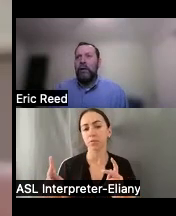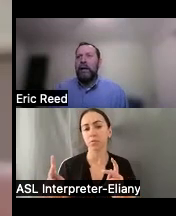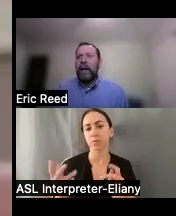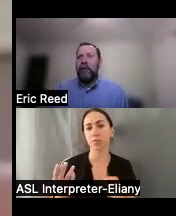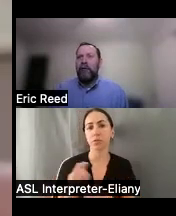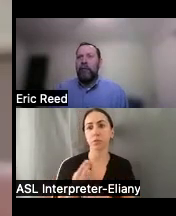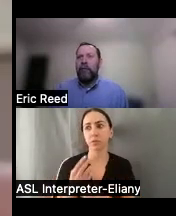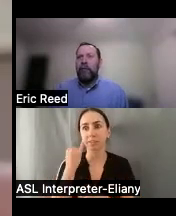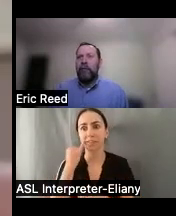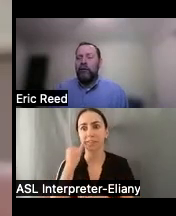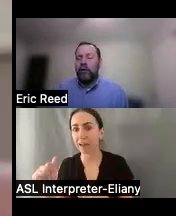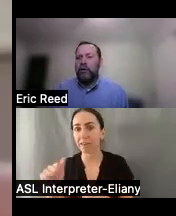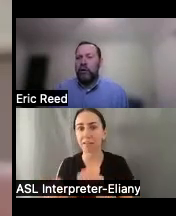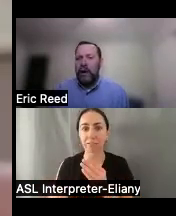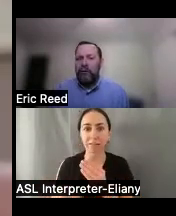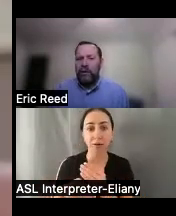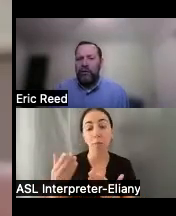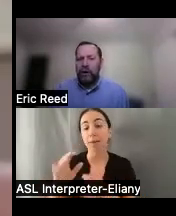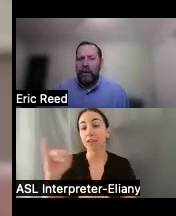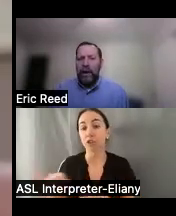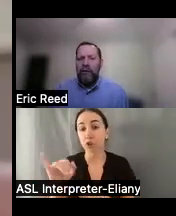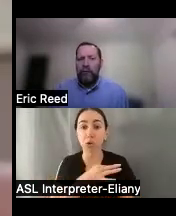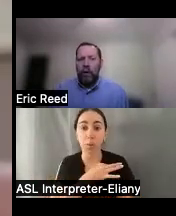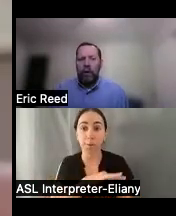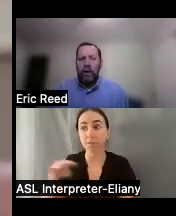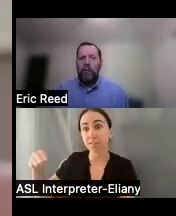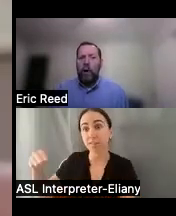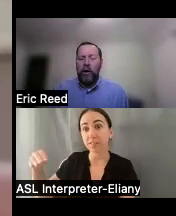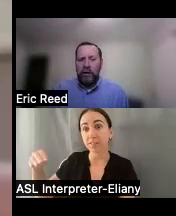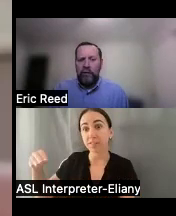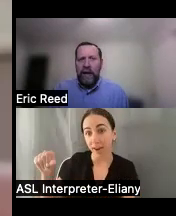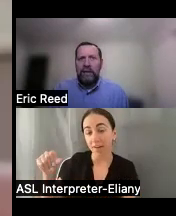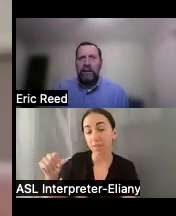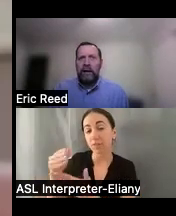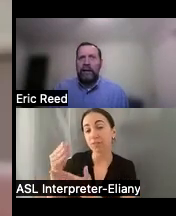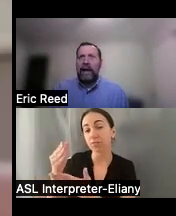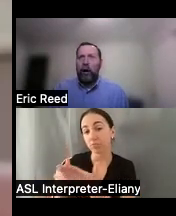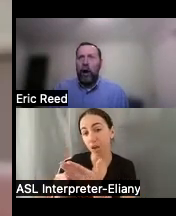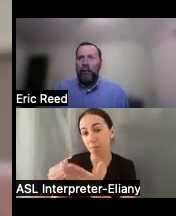if maybe insurance or benefits are going to pay for part of a device but not all of it